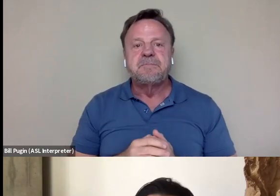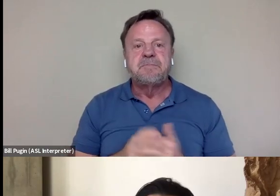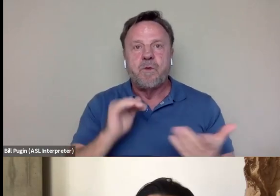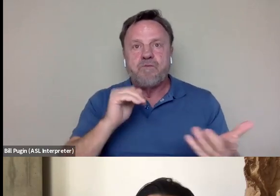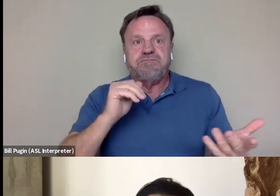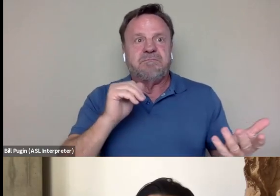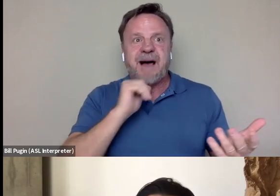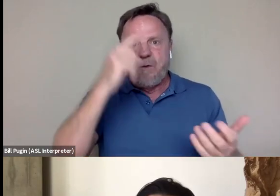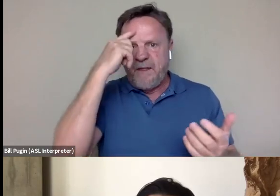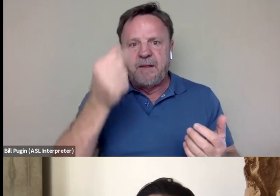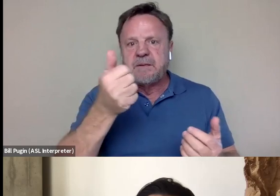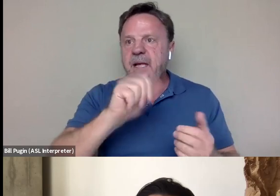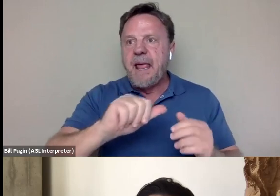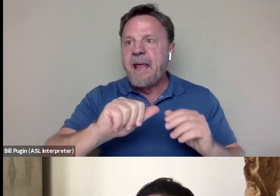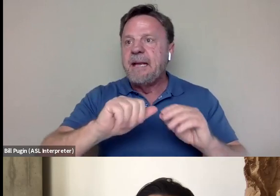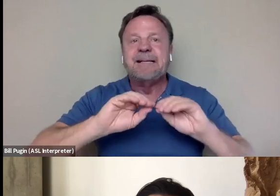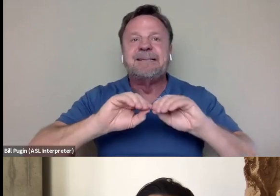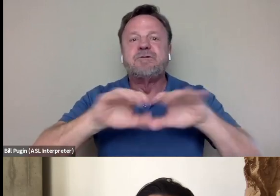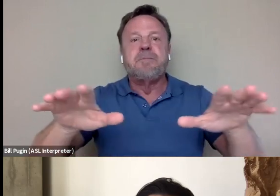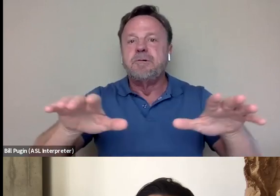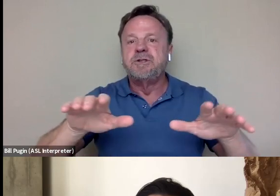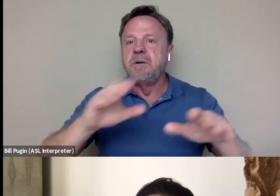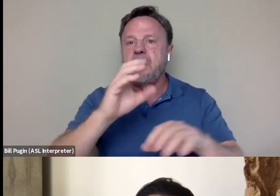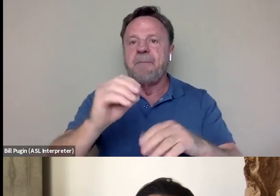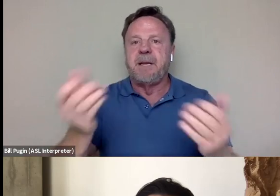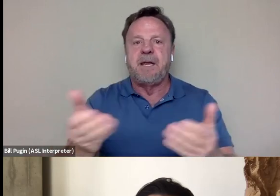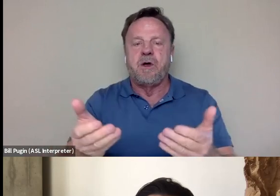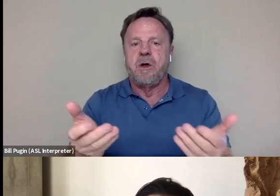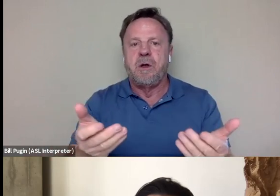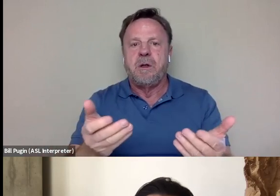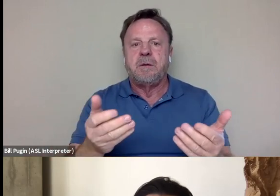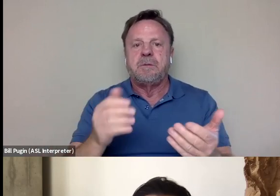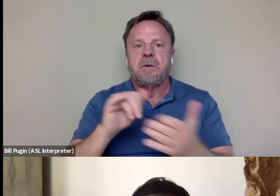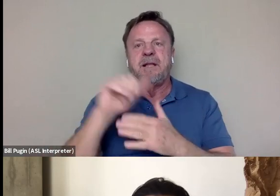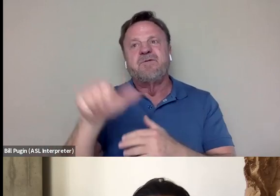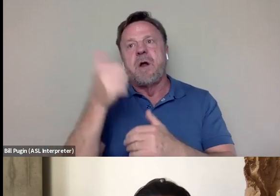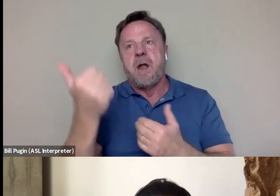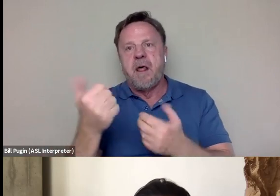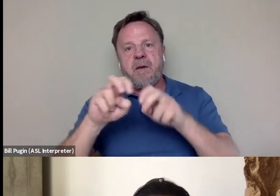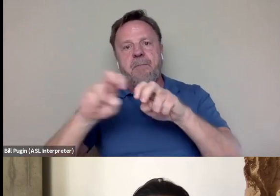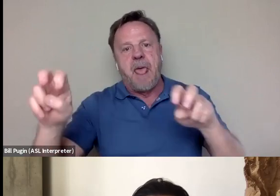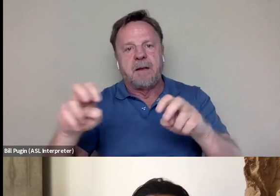there is no distribution, basically. It's, you know, I mean, that's for a whole nother panel, you know, films that have, you know,